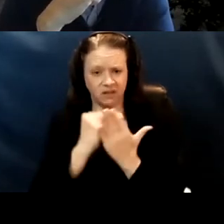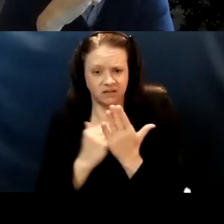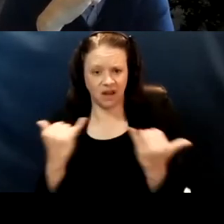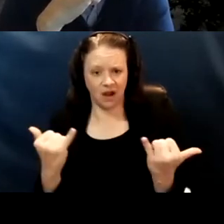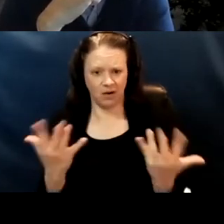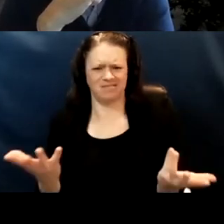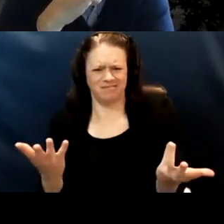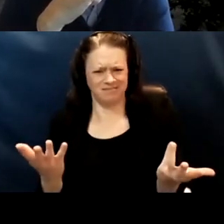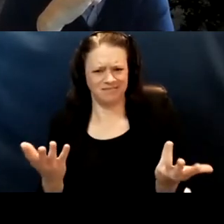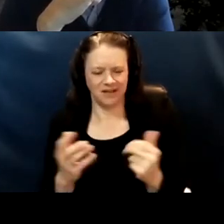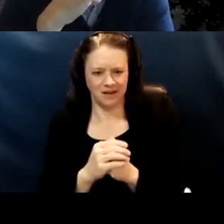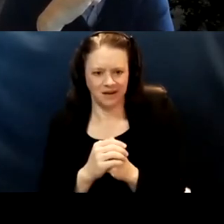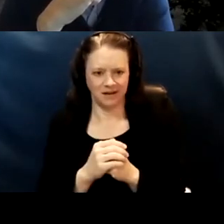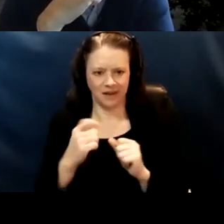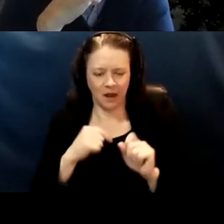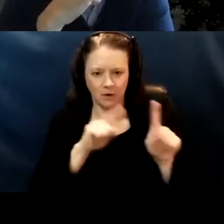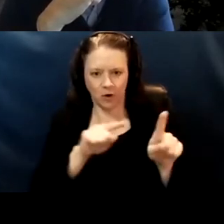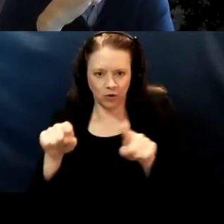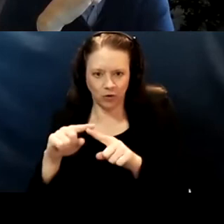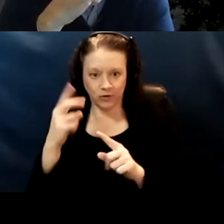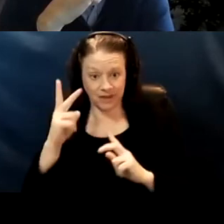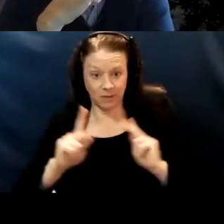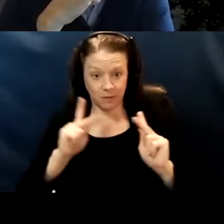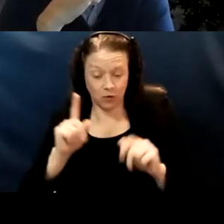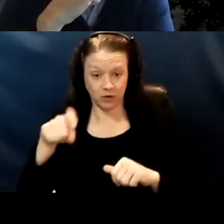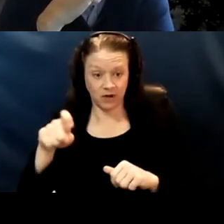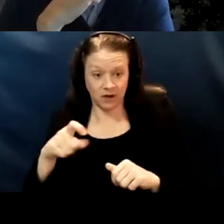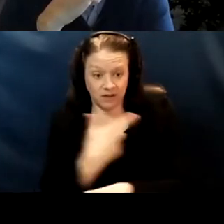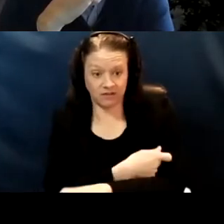like I would go to see people who needed the vaccine at their home at 9:30 at night.